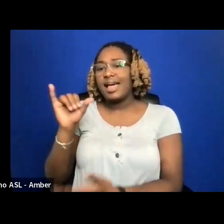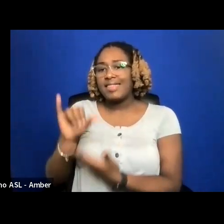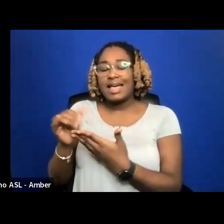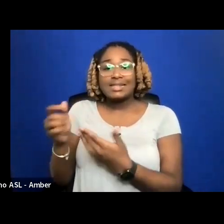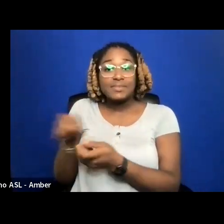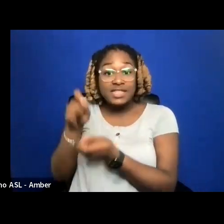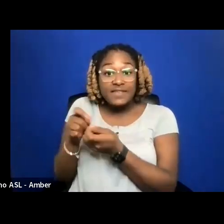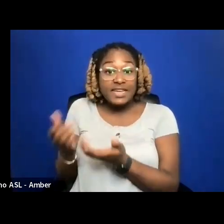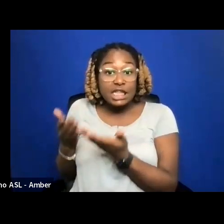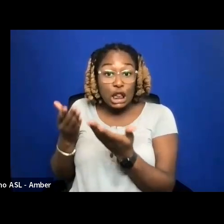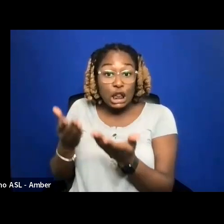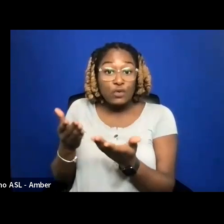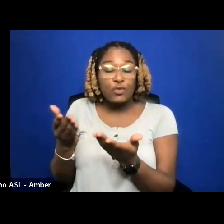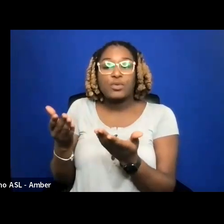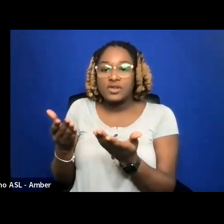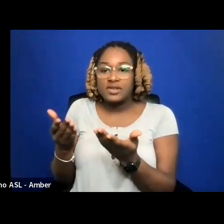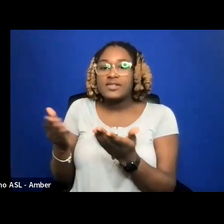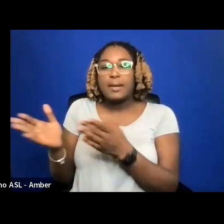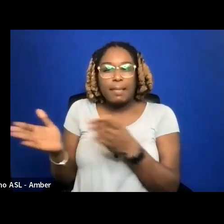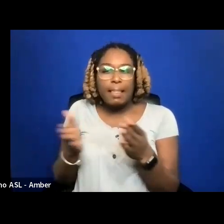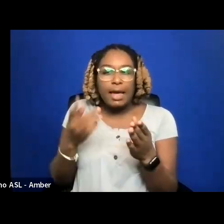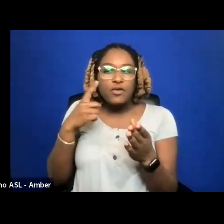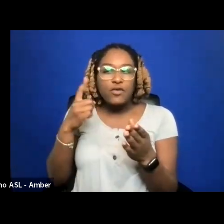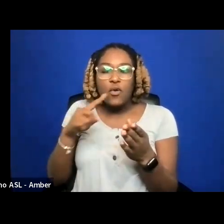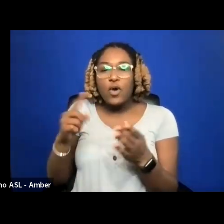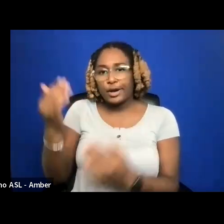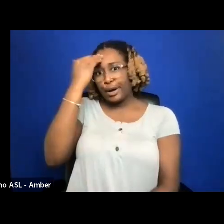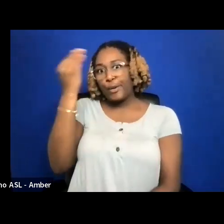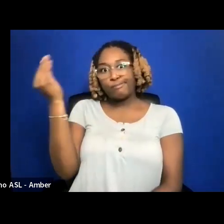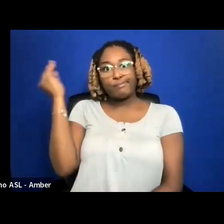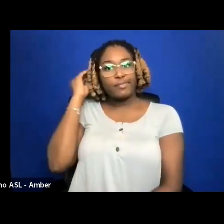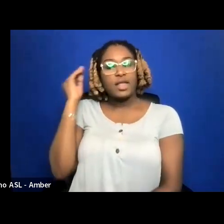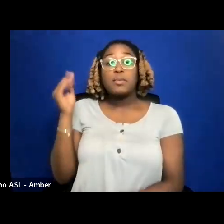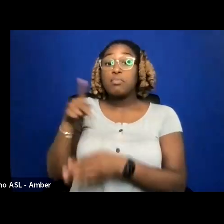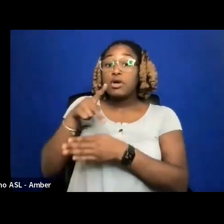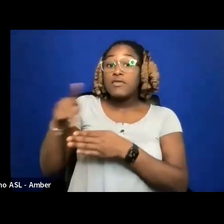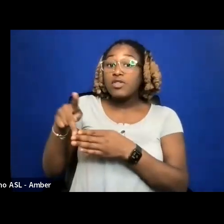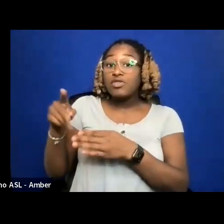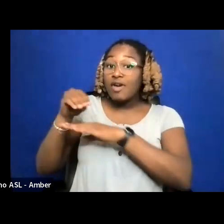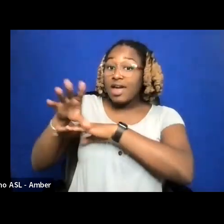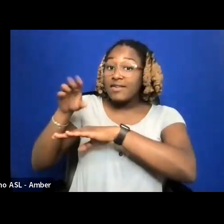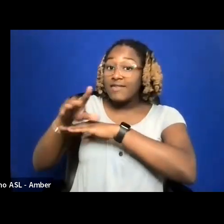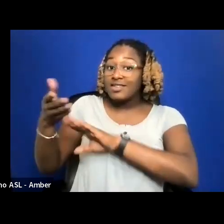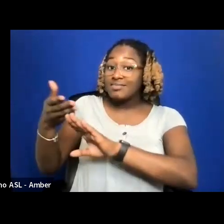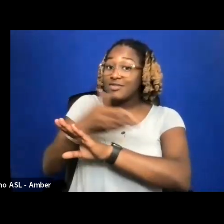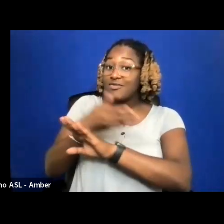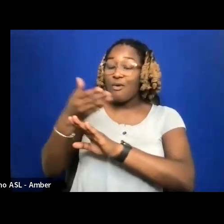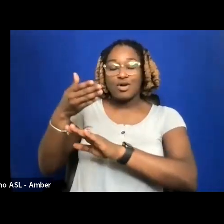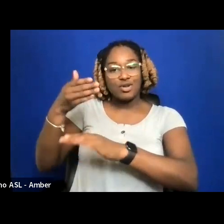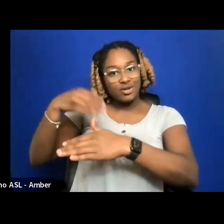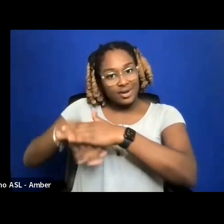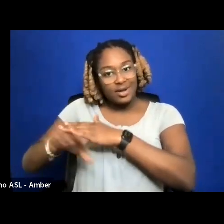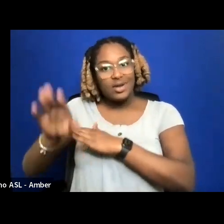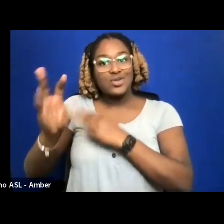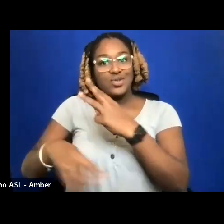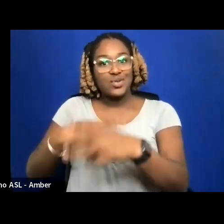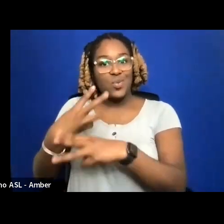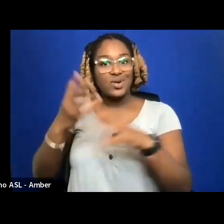AND SOME PROFESSIONAL ADVICE BEFORE YOU VENTURE OUT INTO THE WORLD OF NETWORKING AND PITCHING.